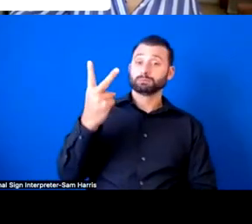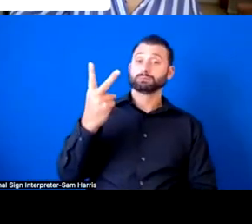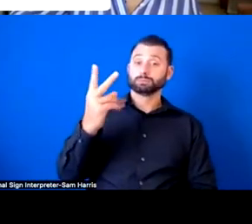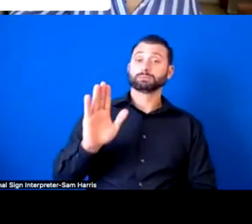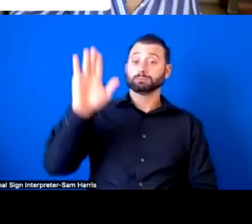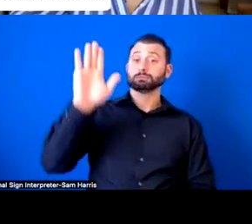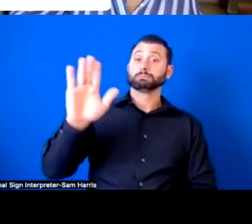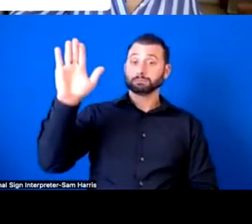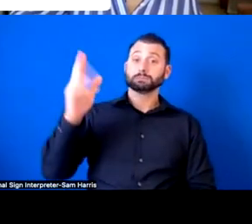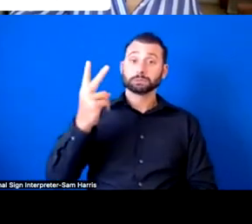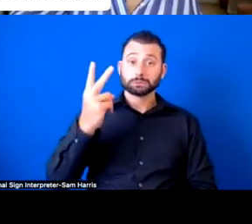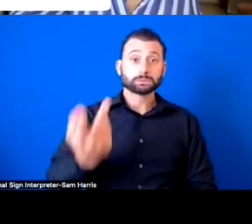Can someone call on them or unmute them please?